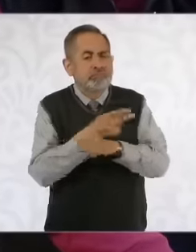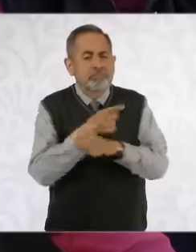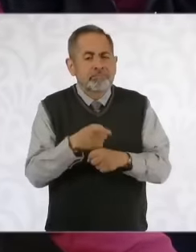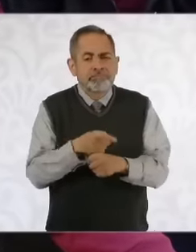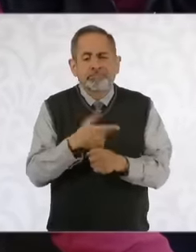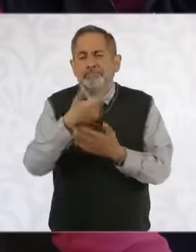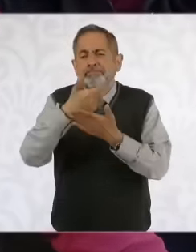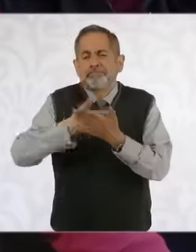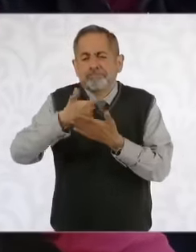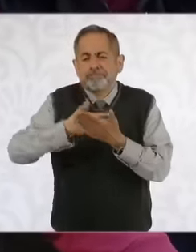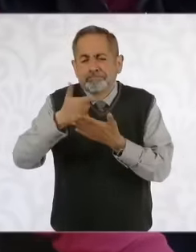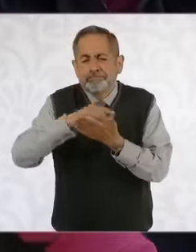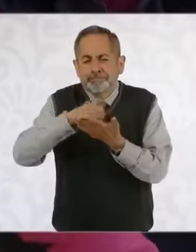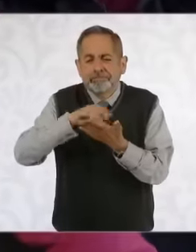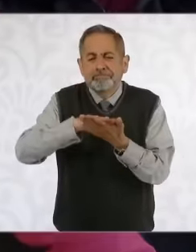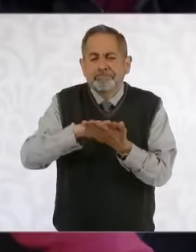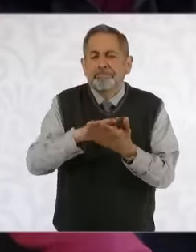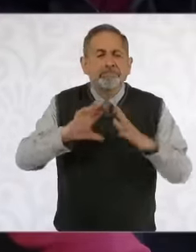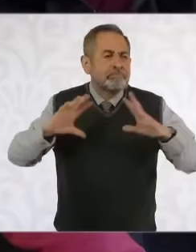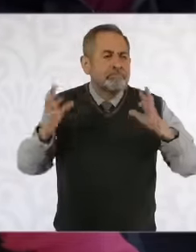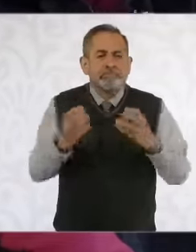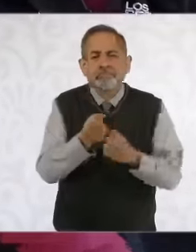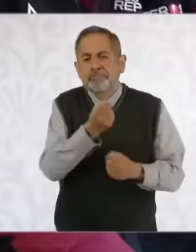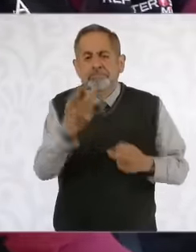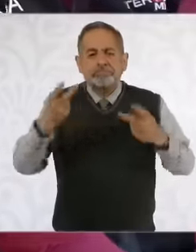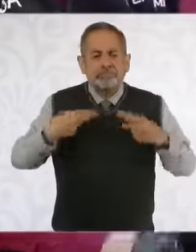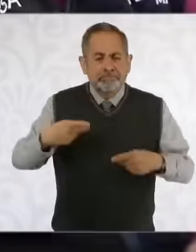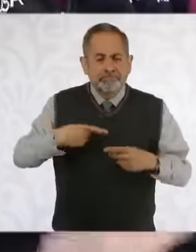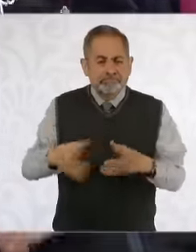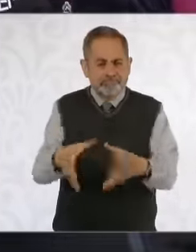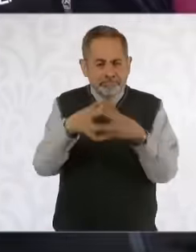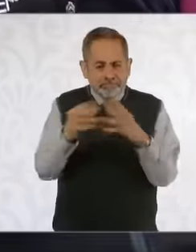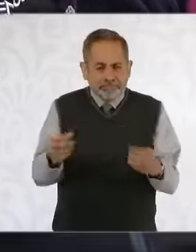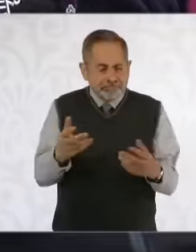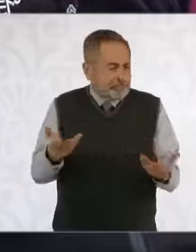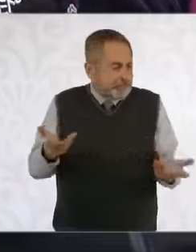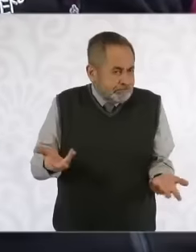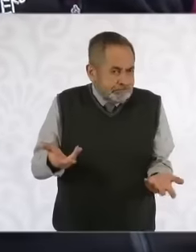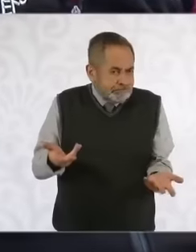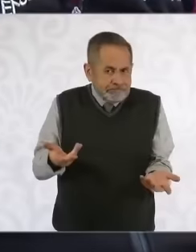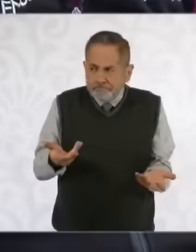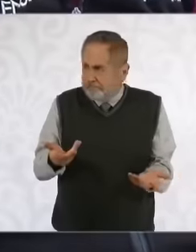when is there going to be information about whether there will be follow-up? Well,